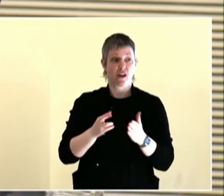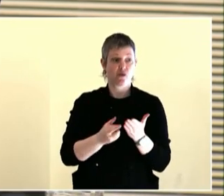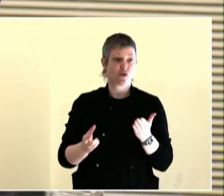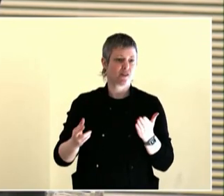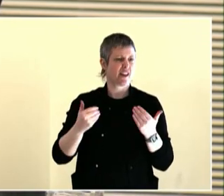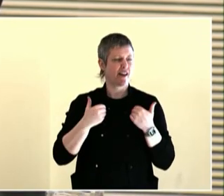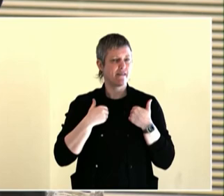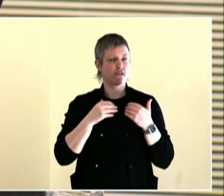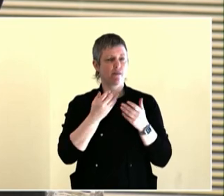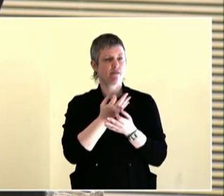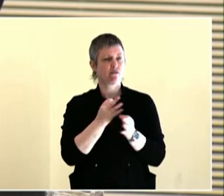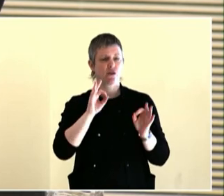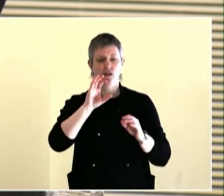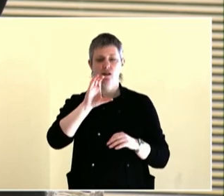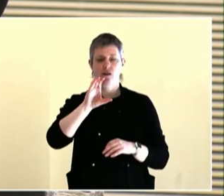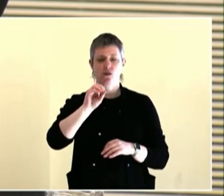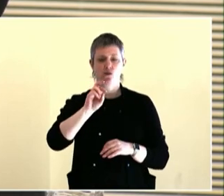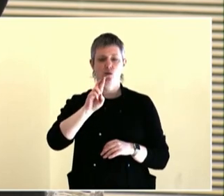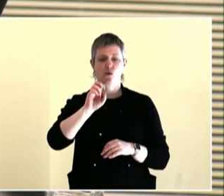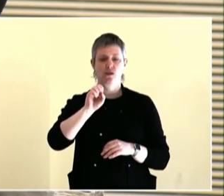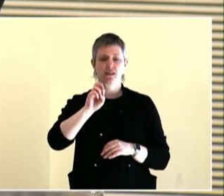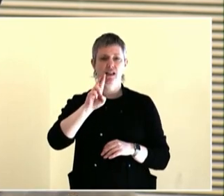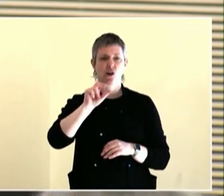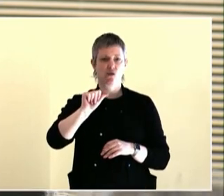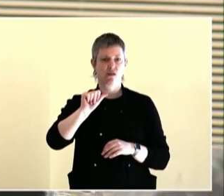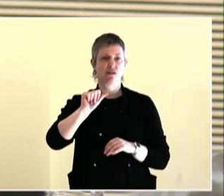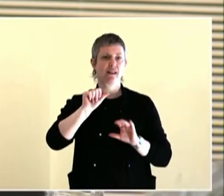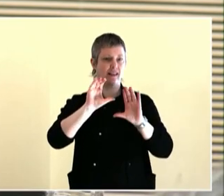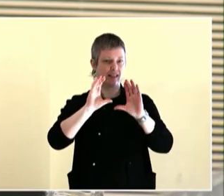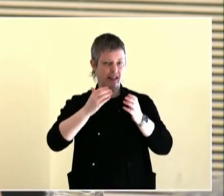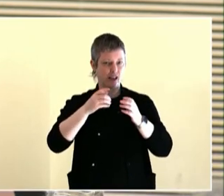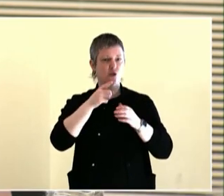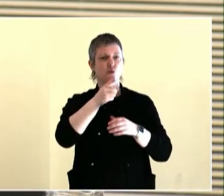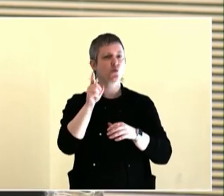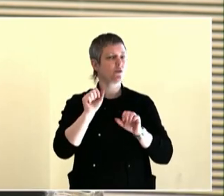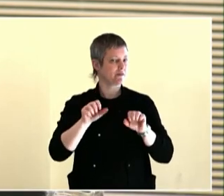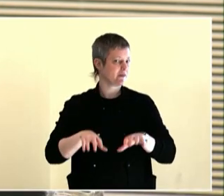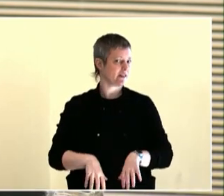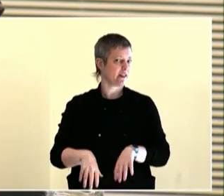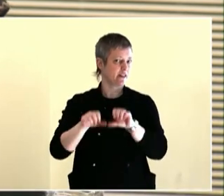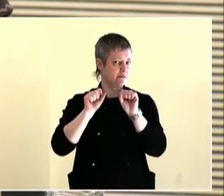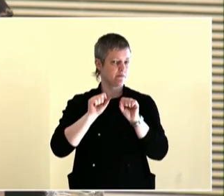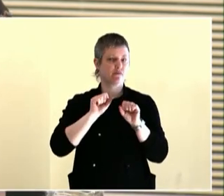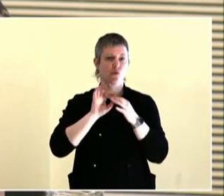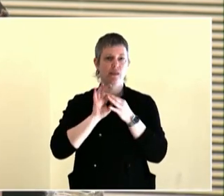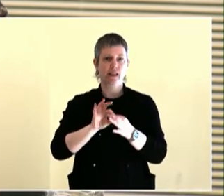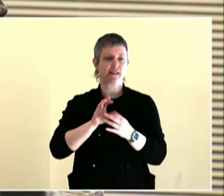in town that really embodies civic engagement through these murals.